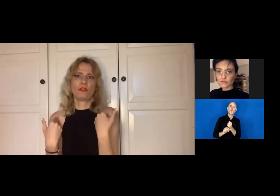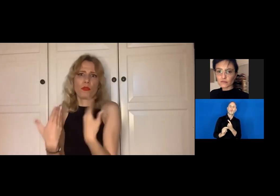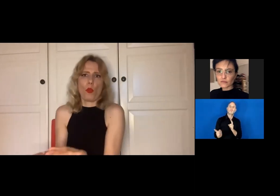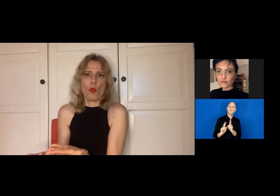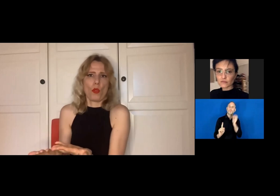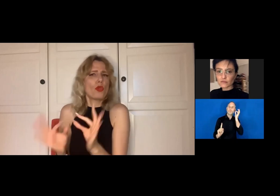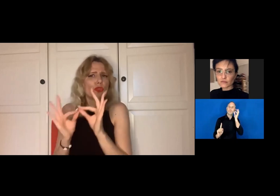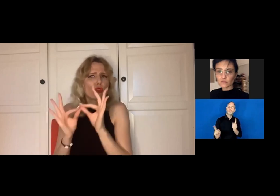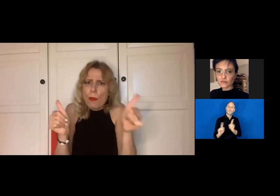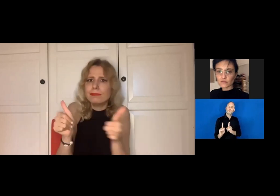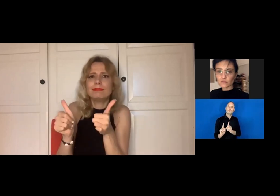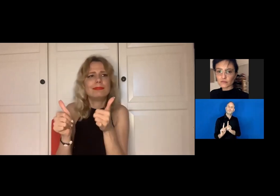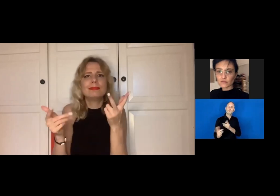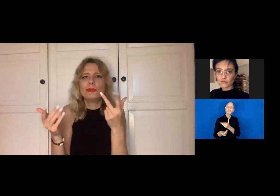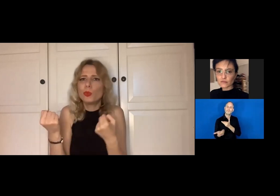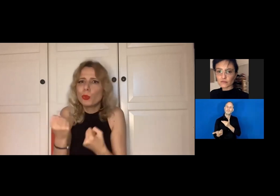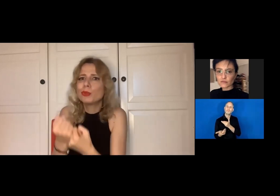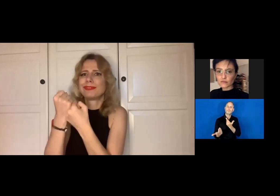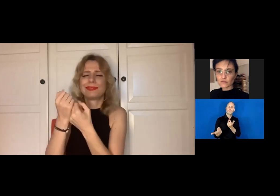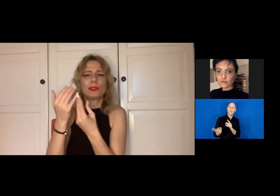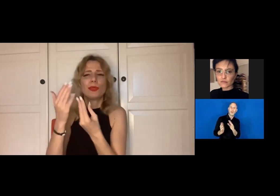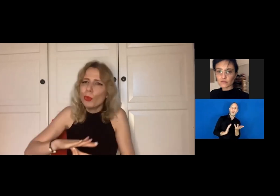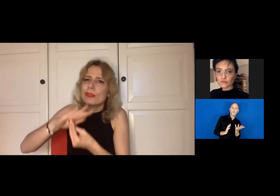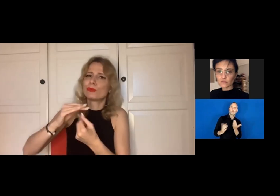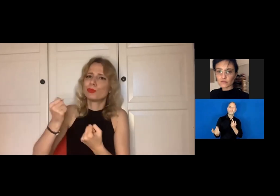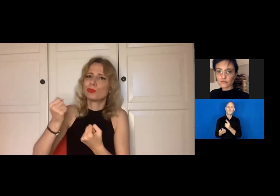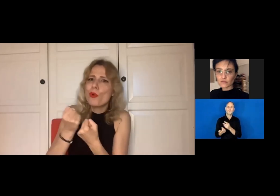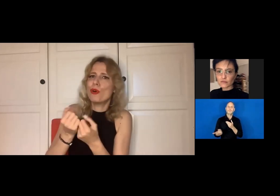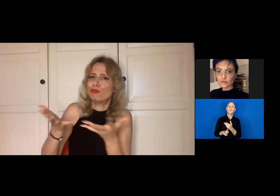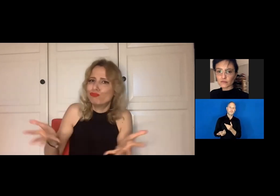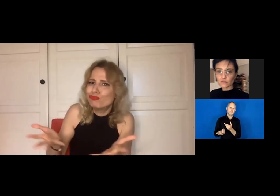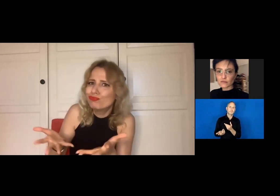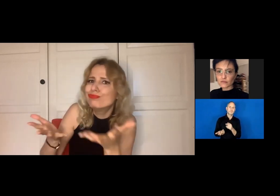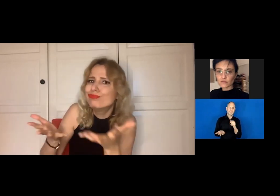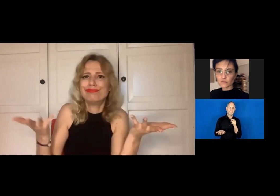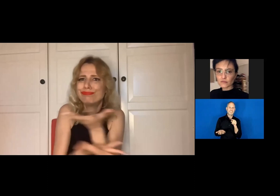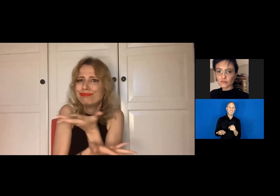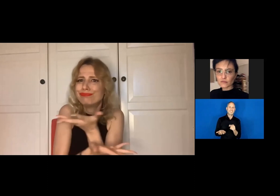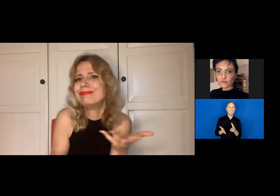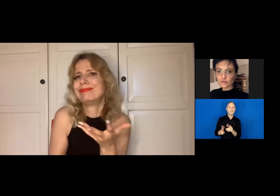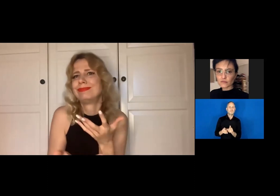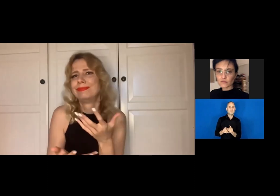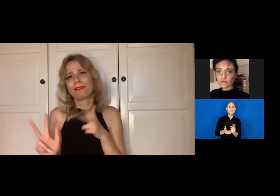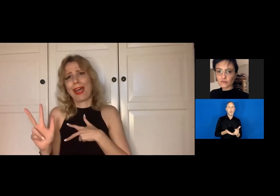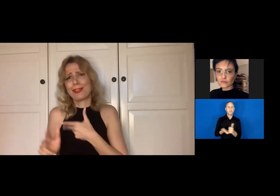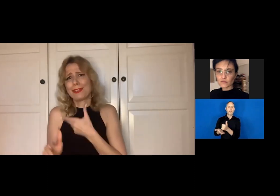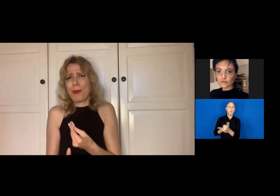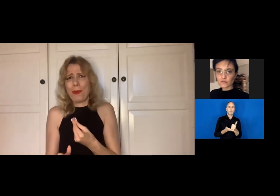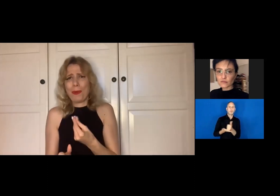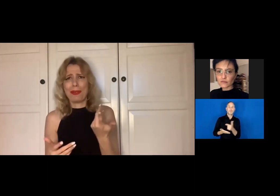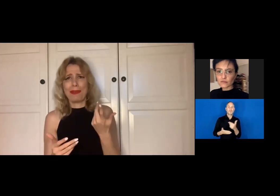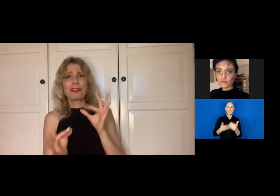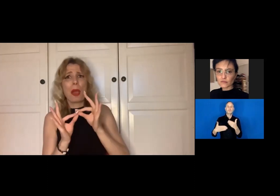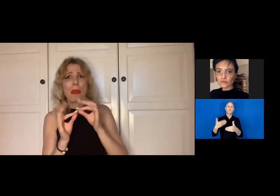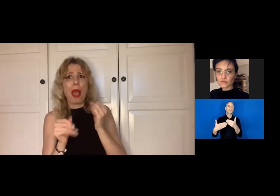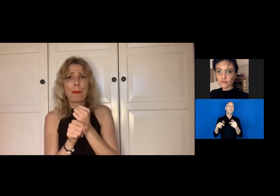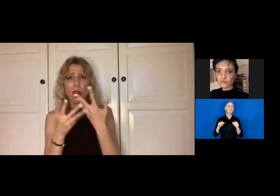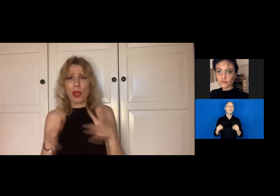but working as a team and to experience the support we gave each other was very impressive for me.